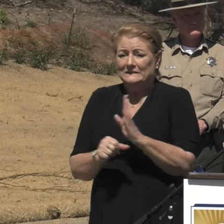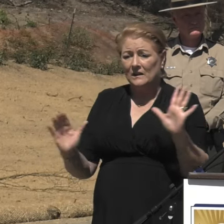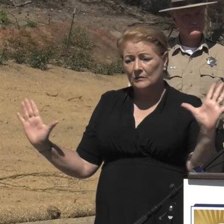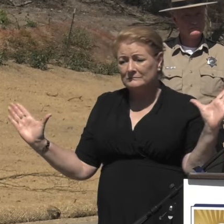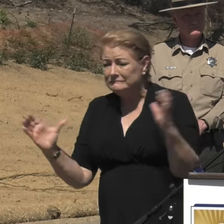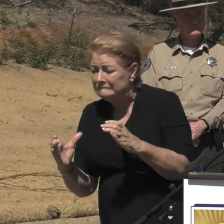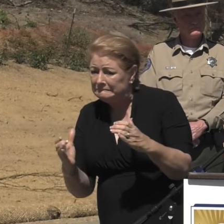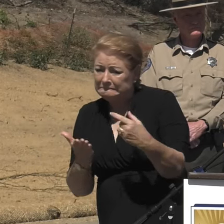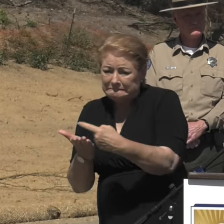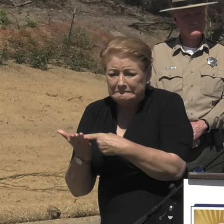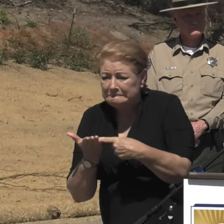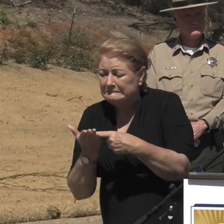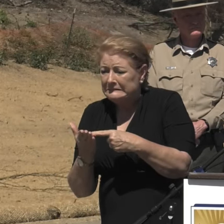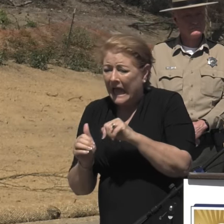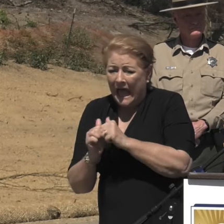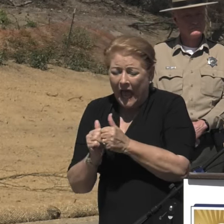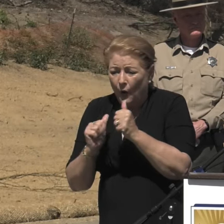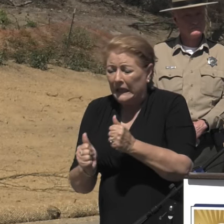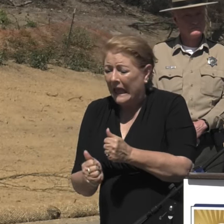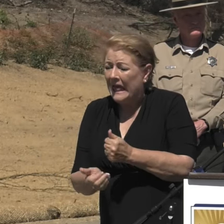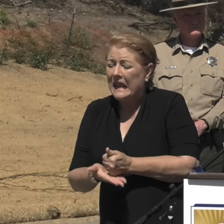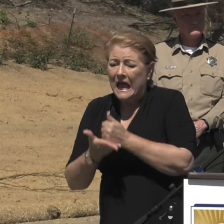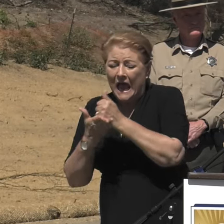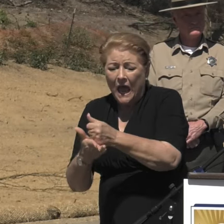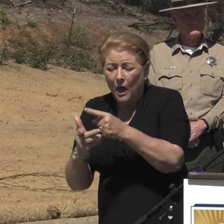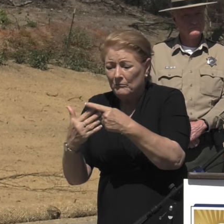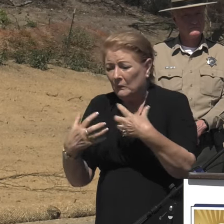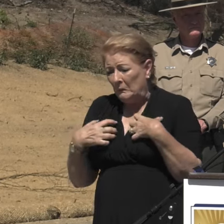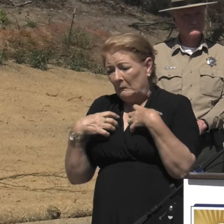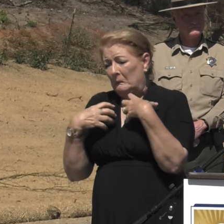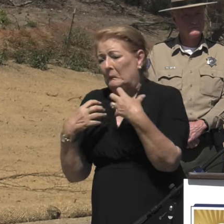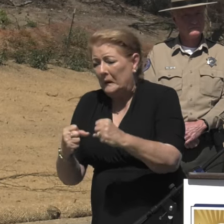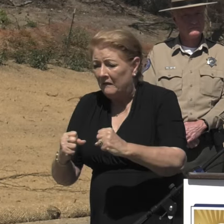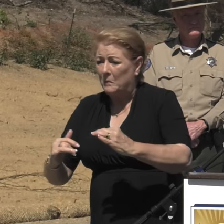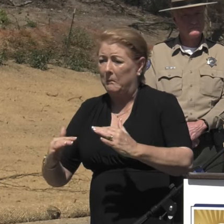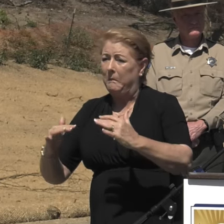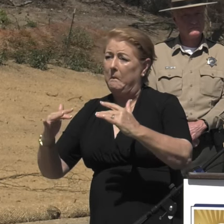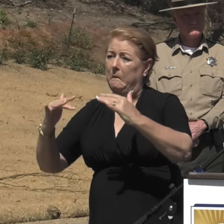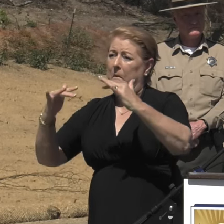help the recovery and rebuild these communities to the highest standards.